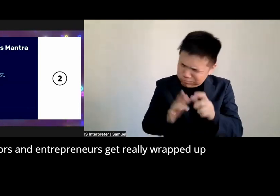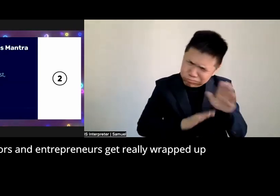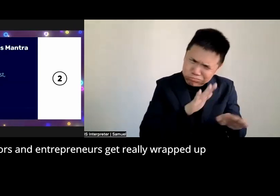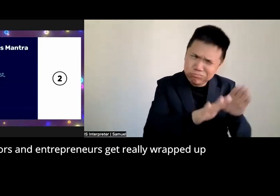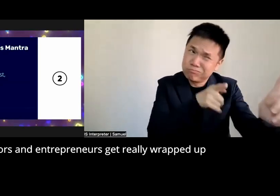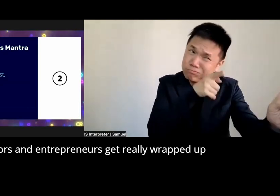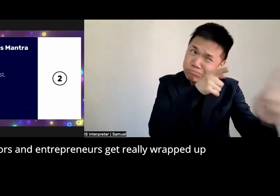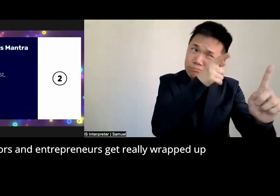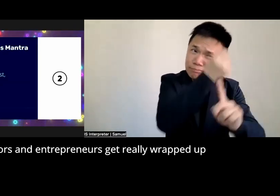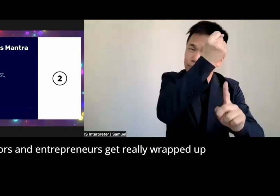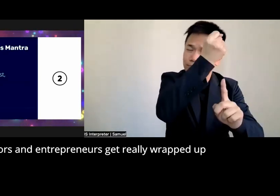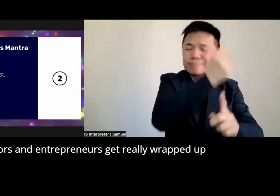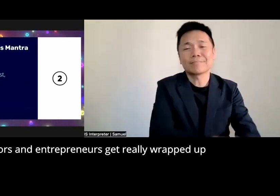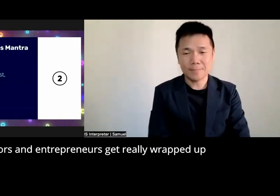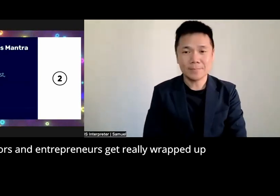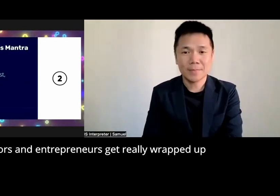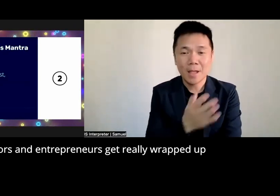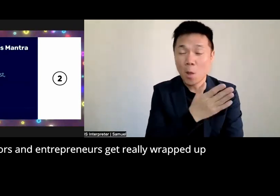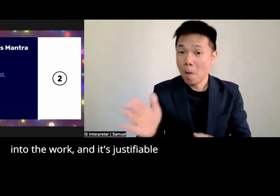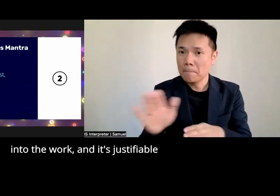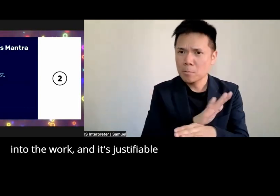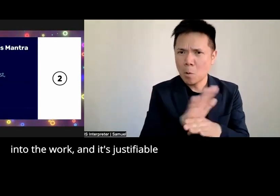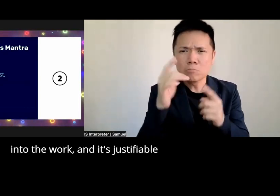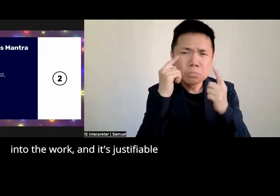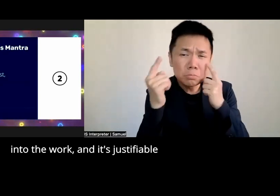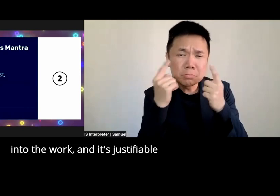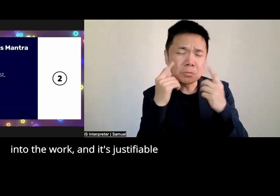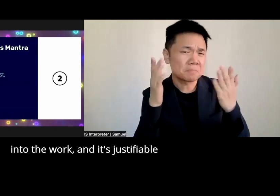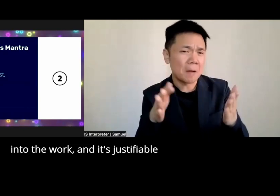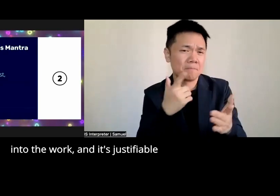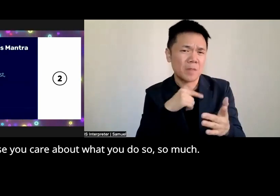innovators and entrepreneurs get really really wrapped up into the work and it's justifiable